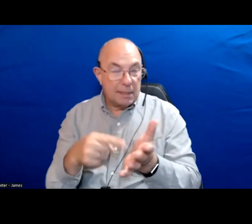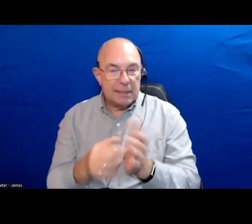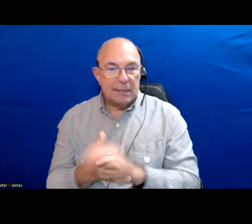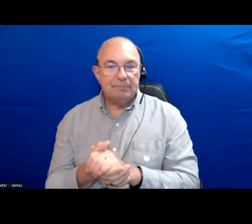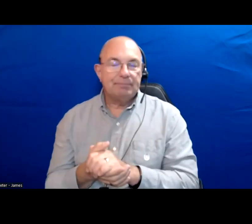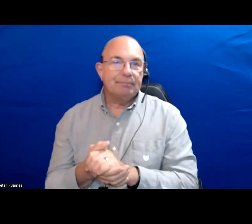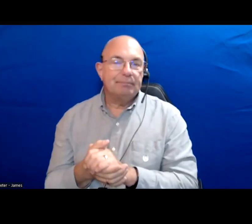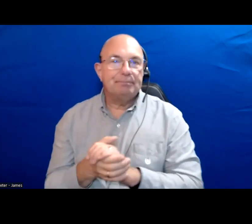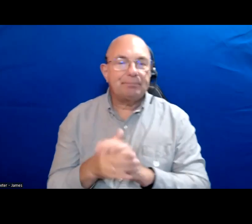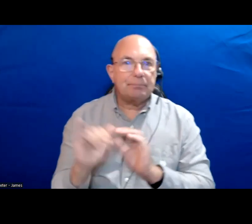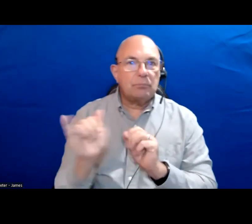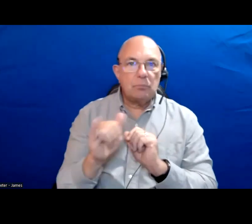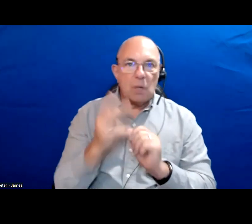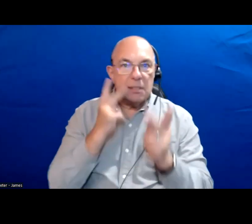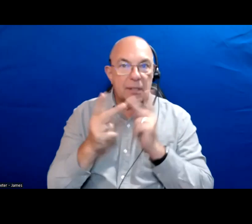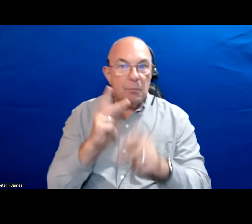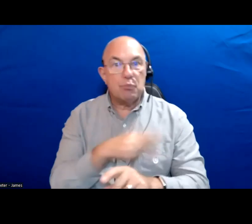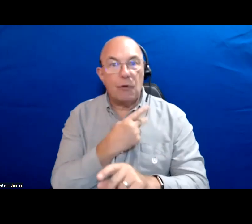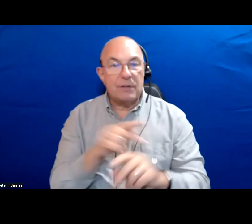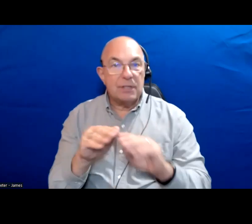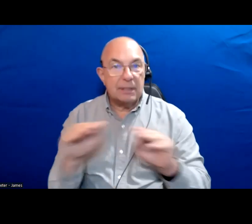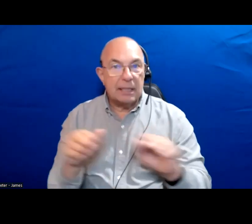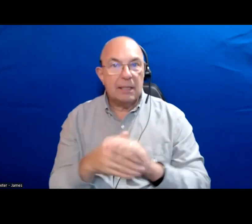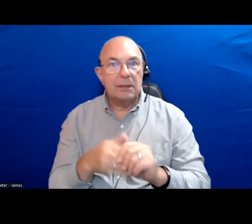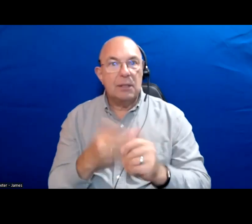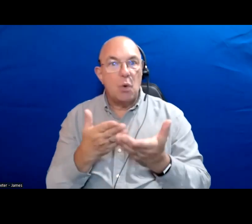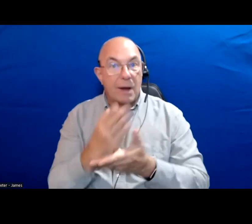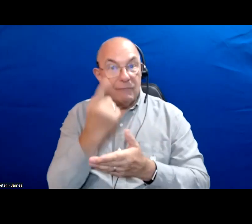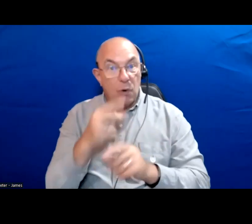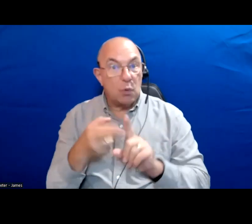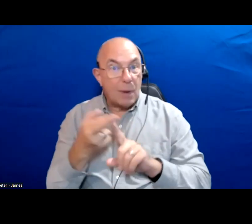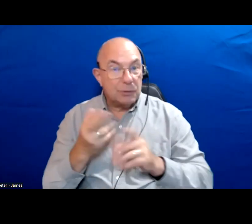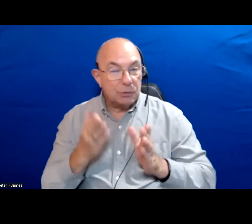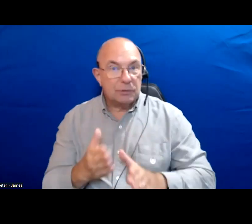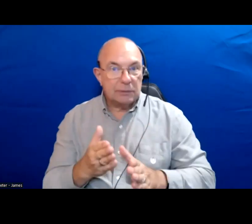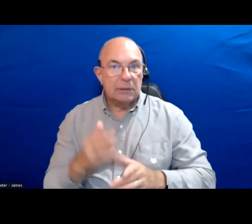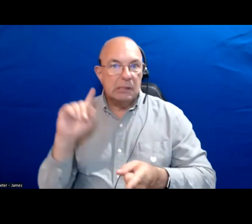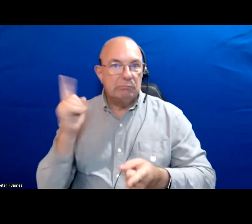We've seen at the provincial level that rights for renters are decreasing especially during